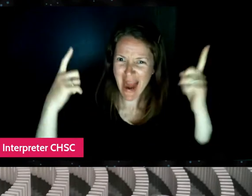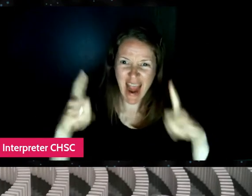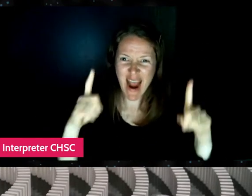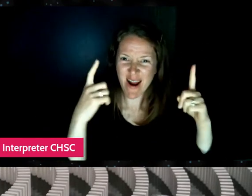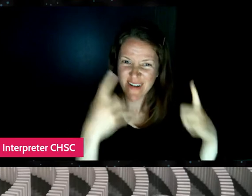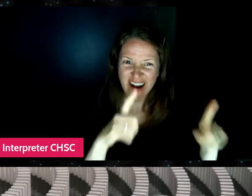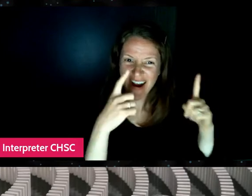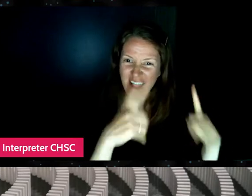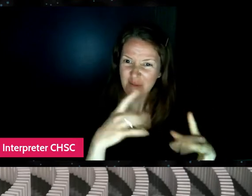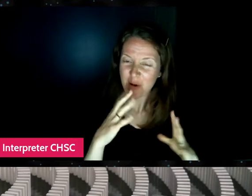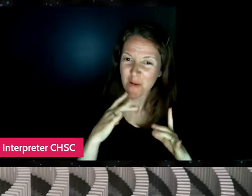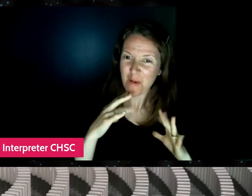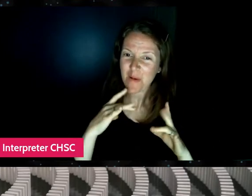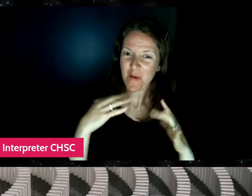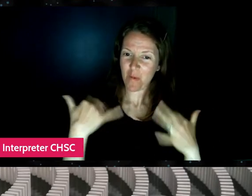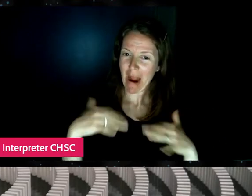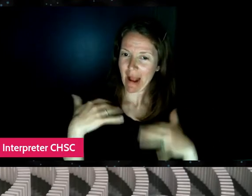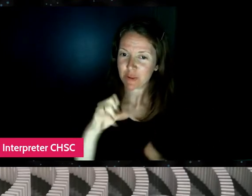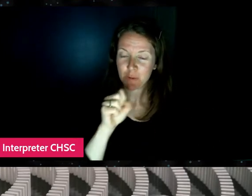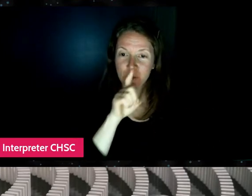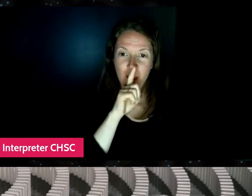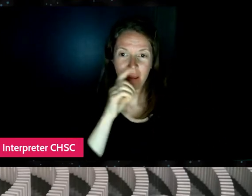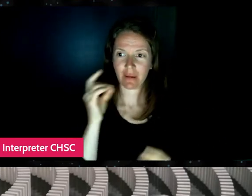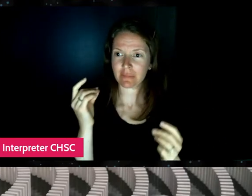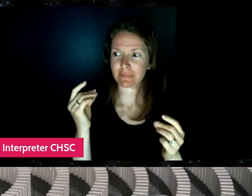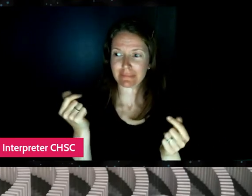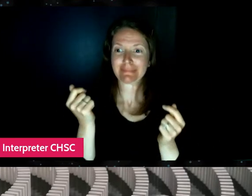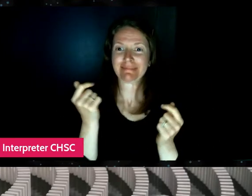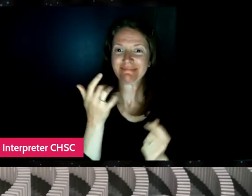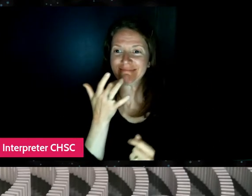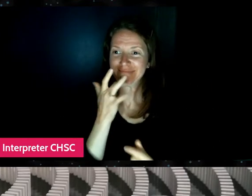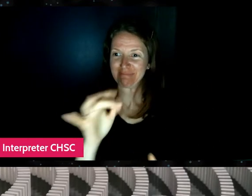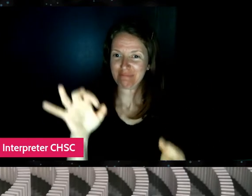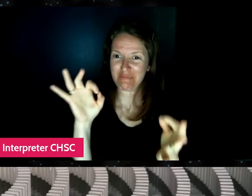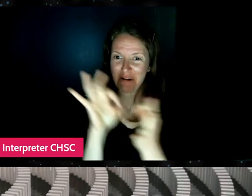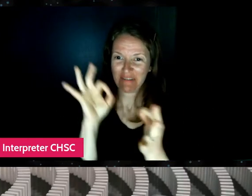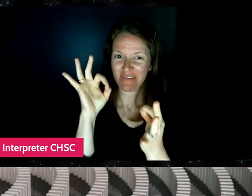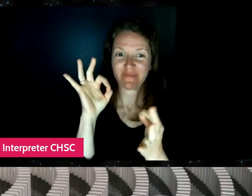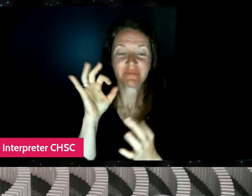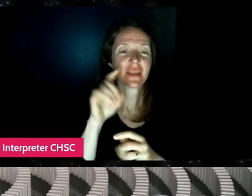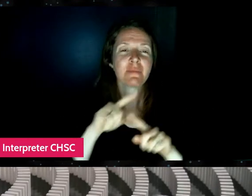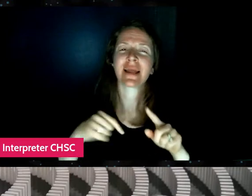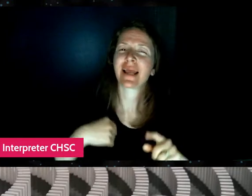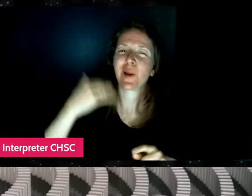So it was a little bit serendipitous in that way but I just knew that there was a lot of